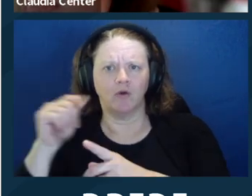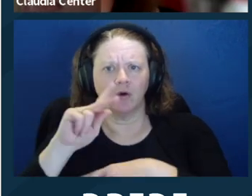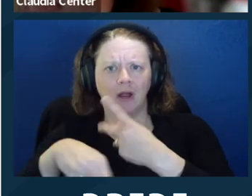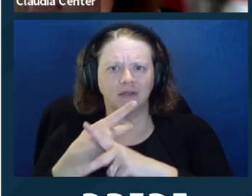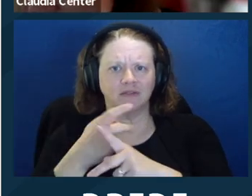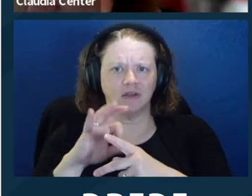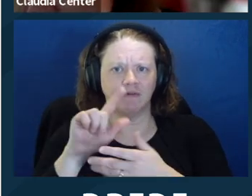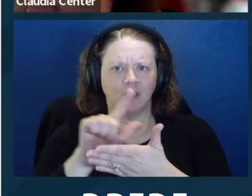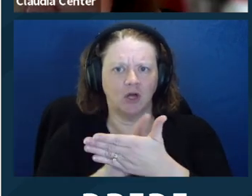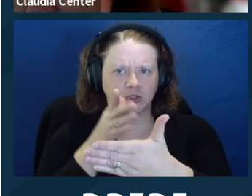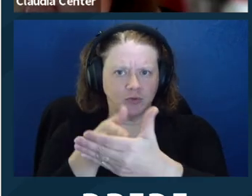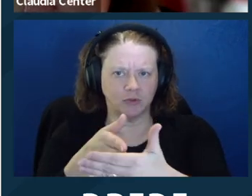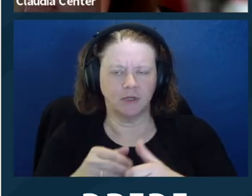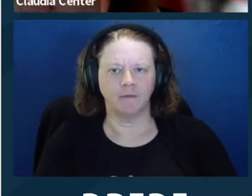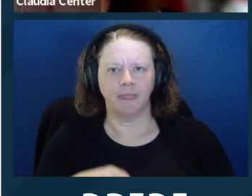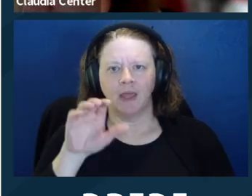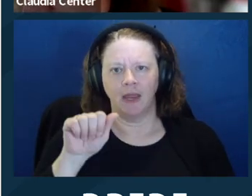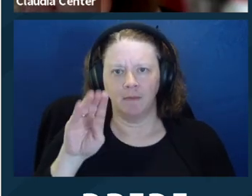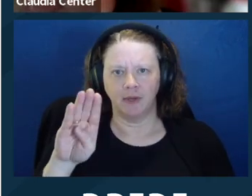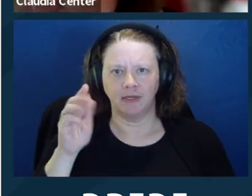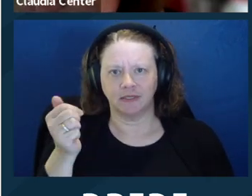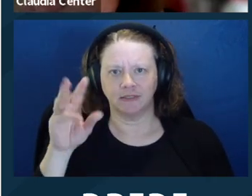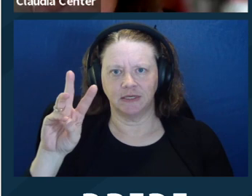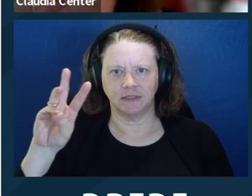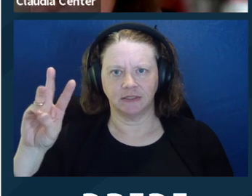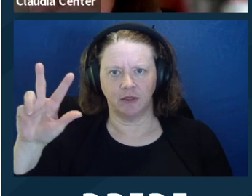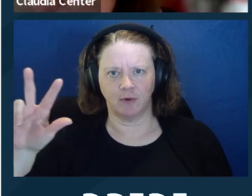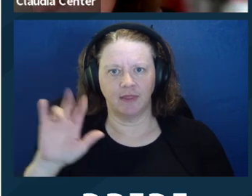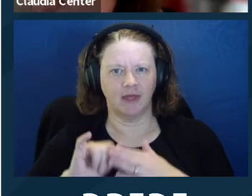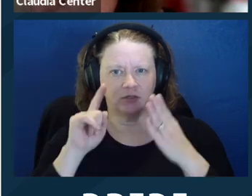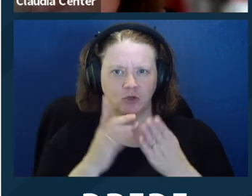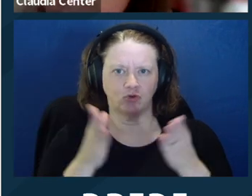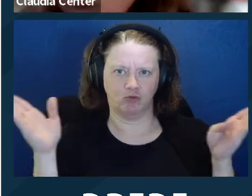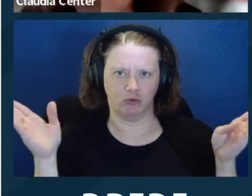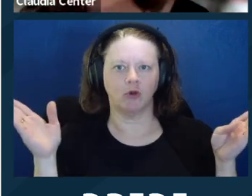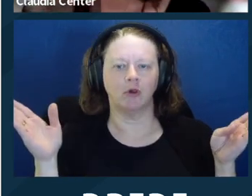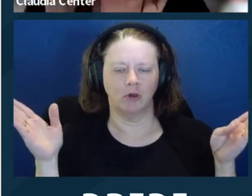in cases involving conservatorship or is it applicable to other types of litigation?